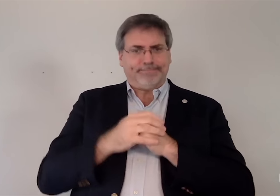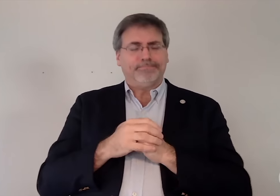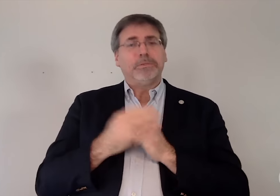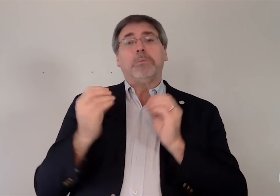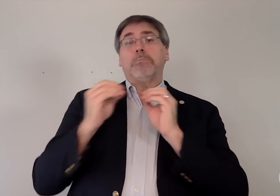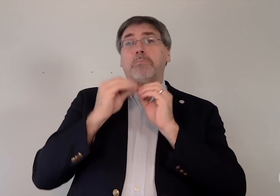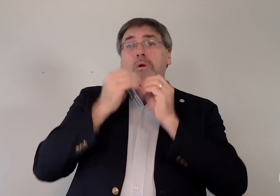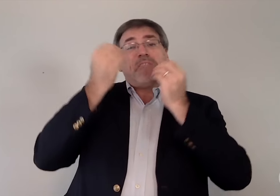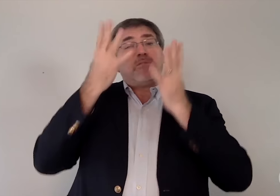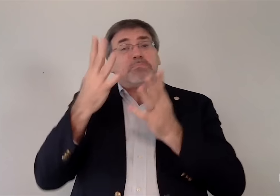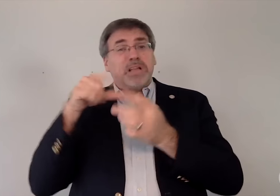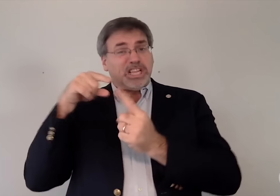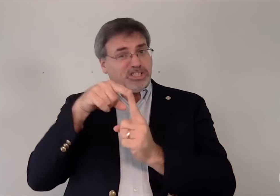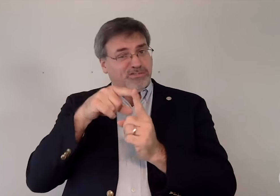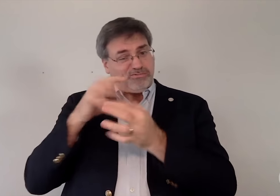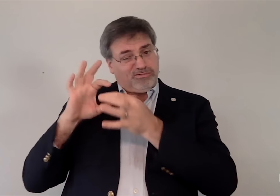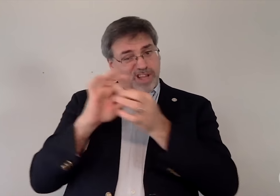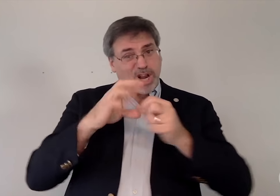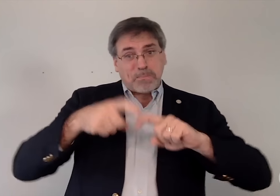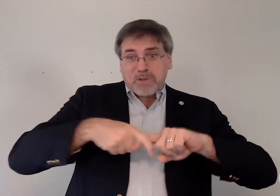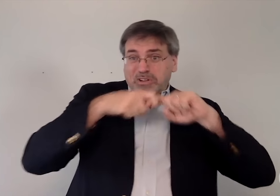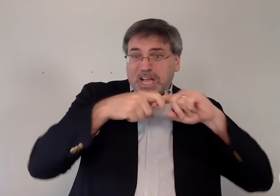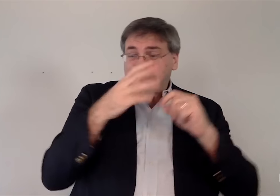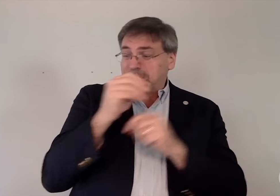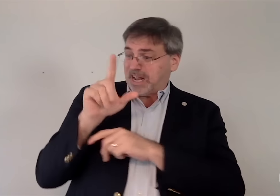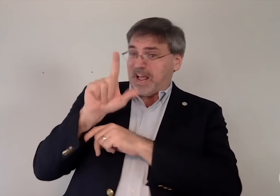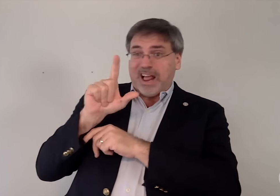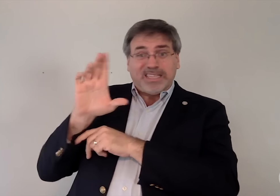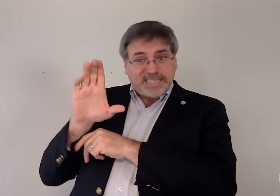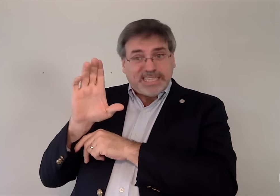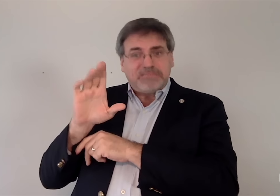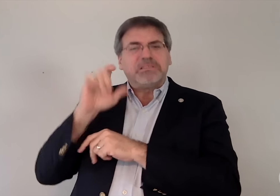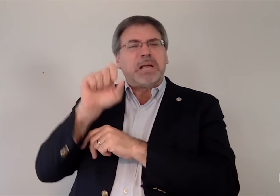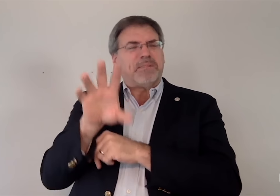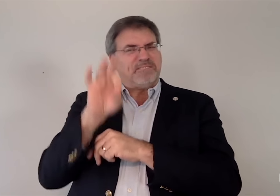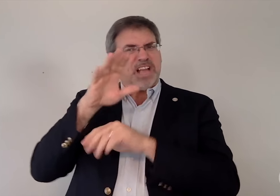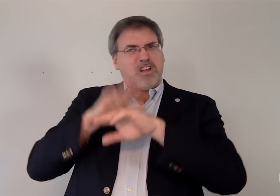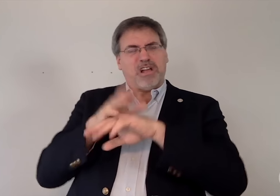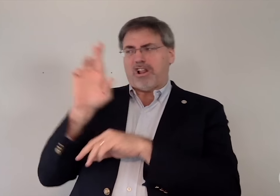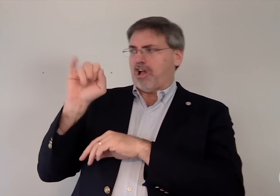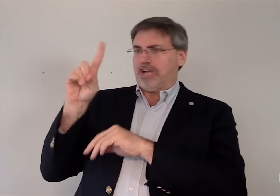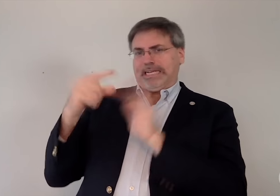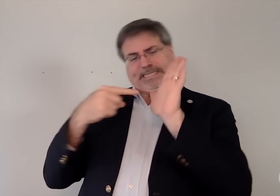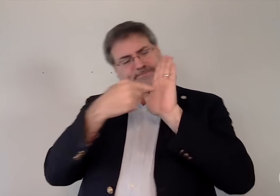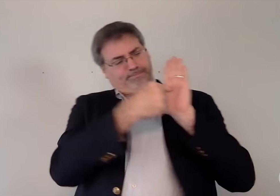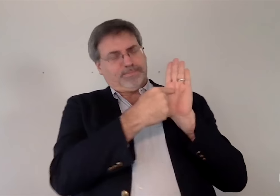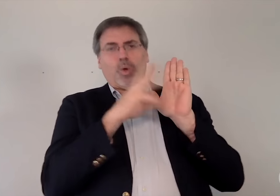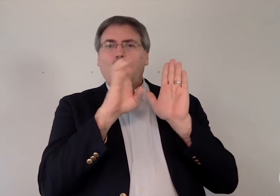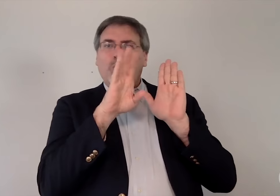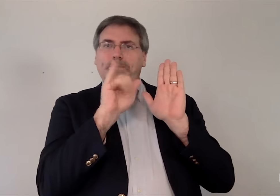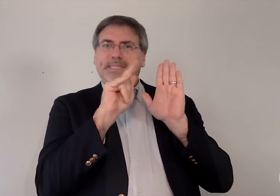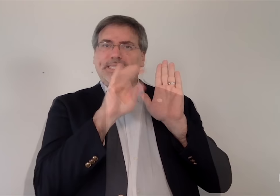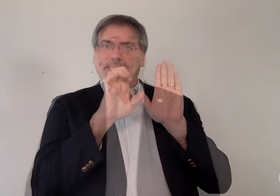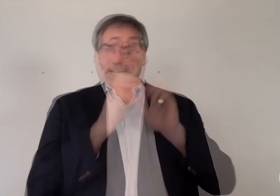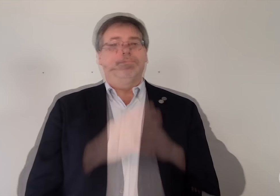More information about the moratorium and the LLC can be found on the RID website.